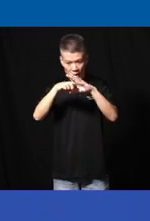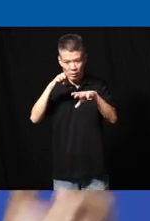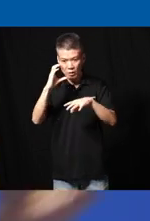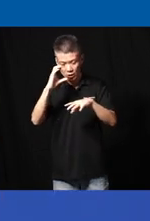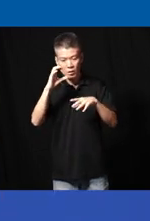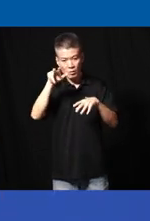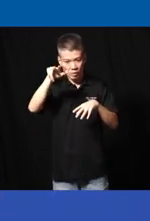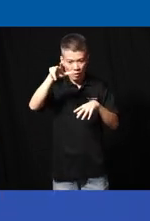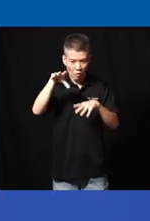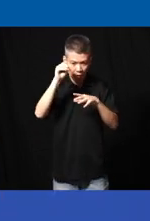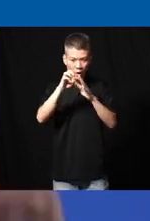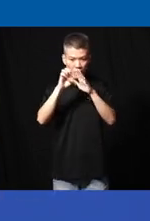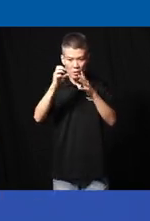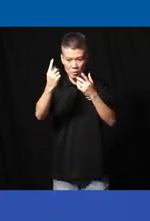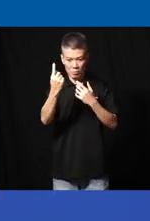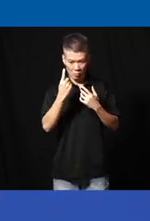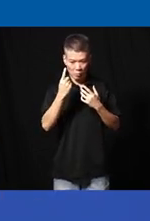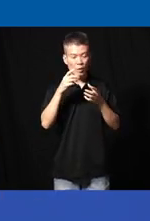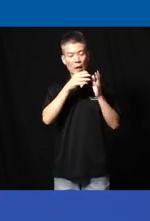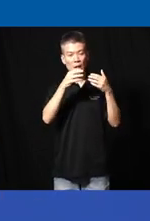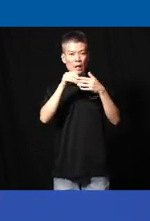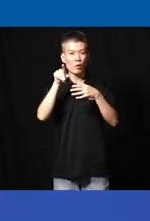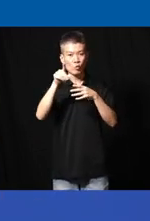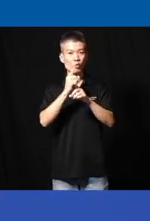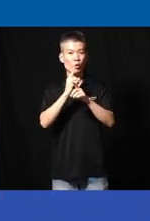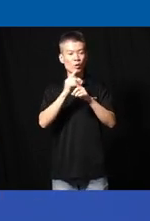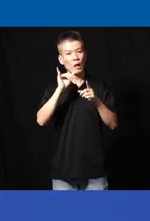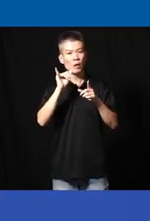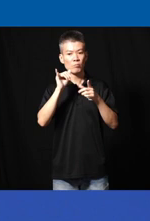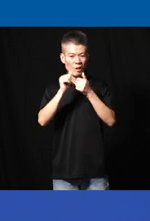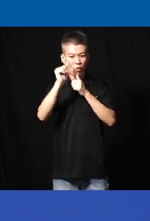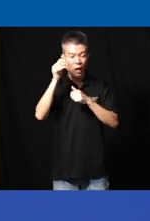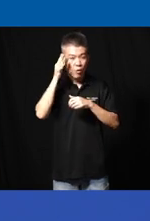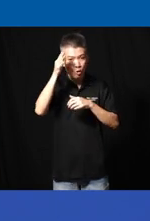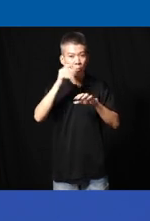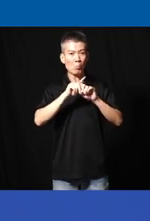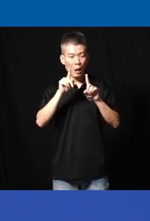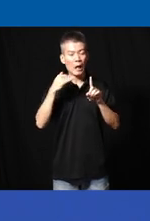goes and find exit C come to you and guide you right it's a far future but you have to start